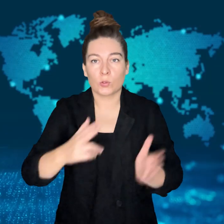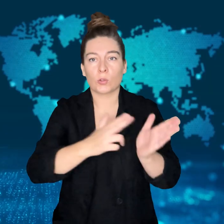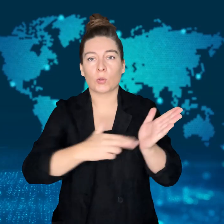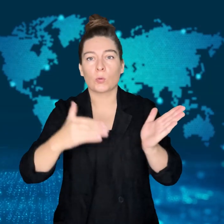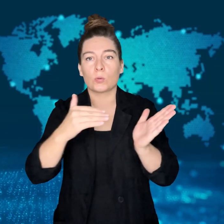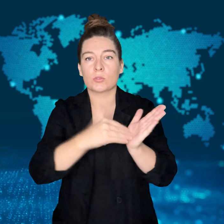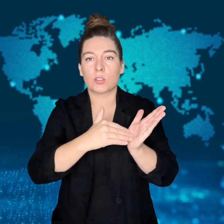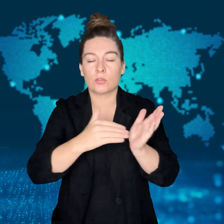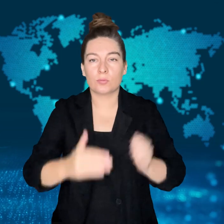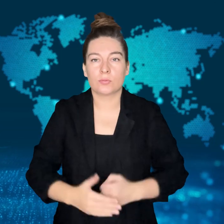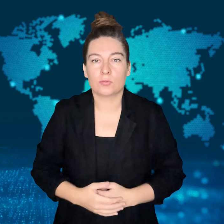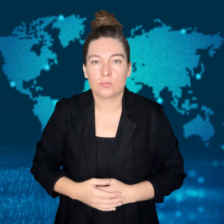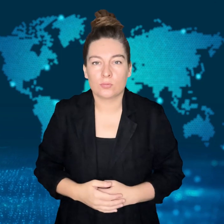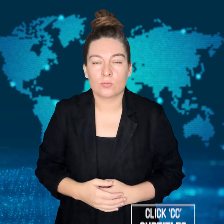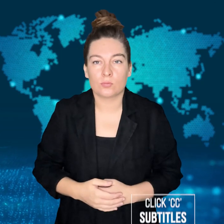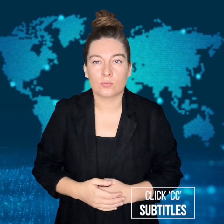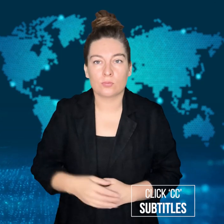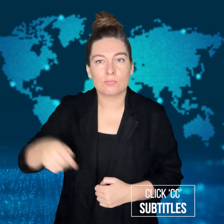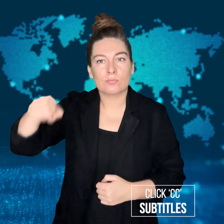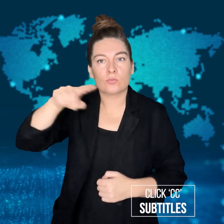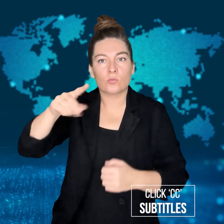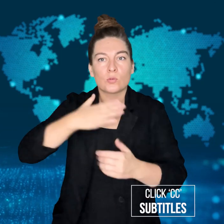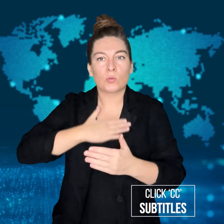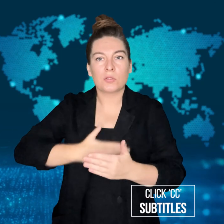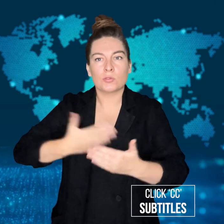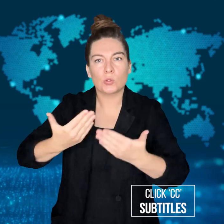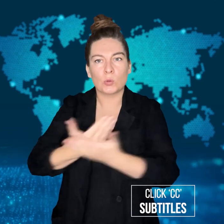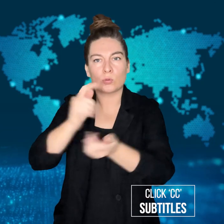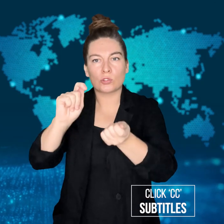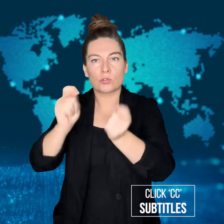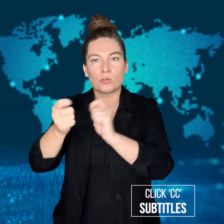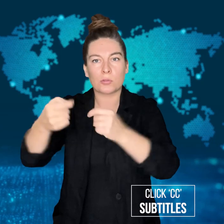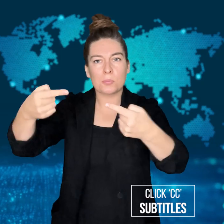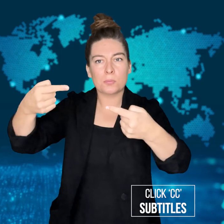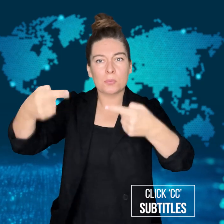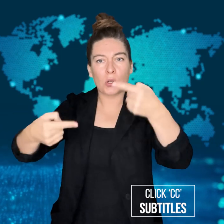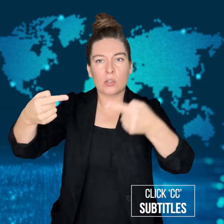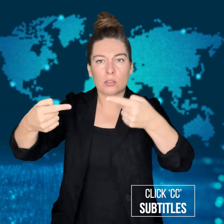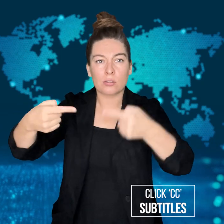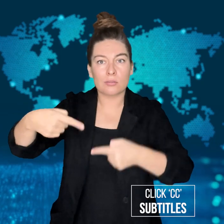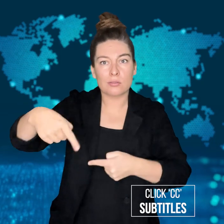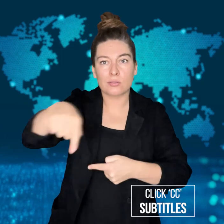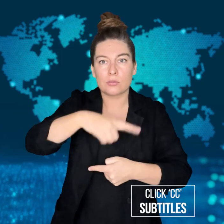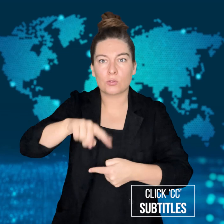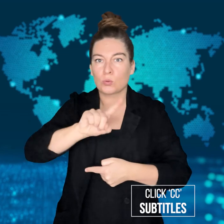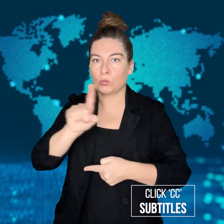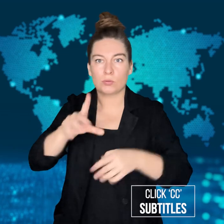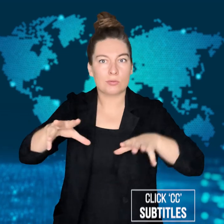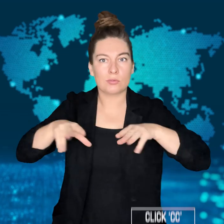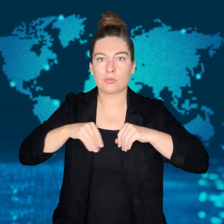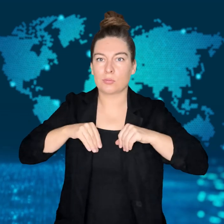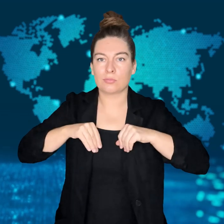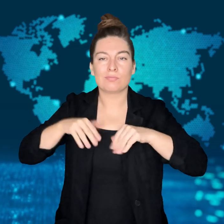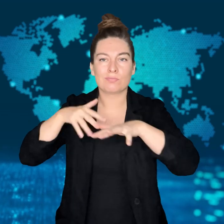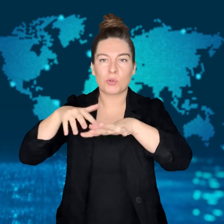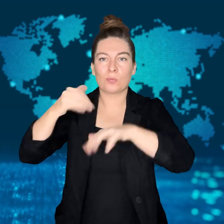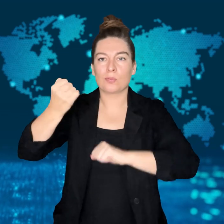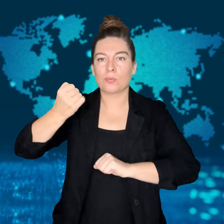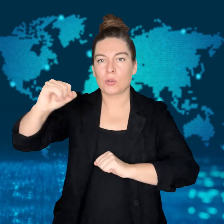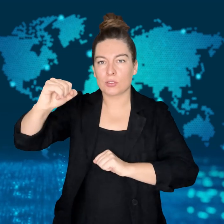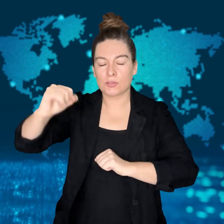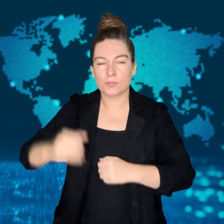Protesting policy changes